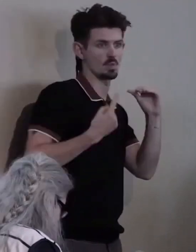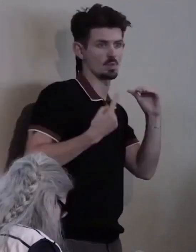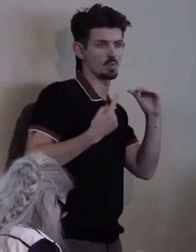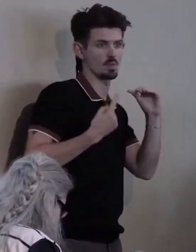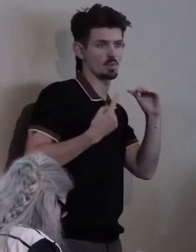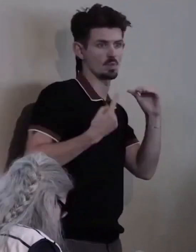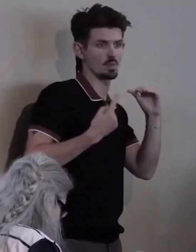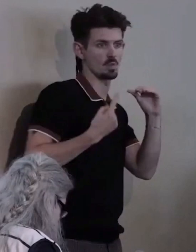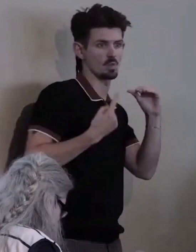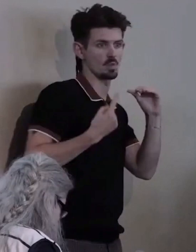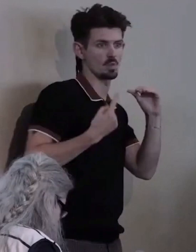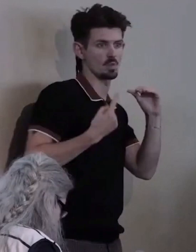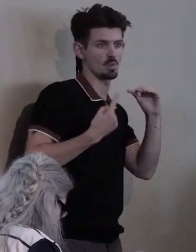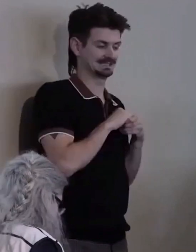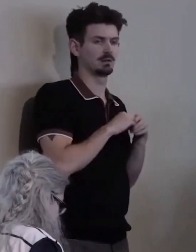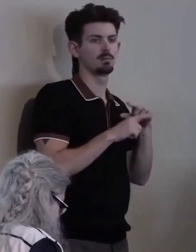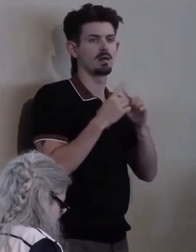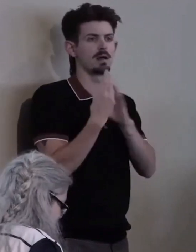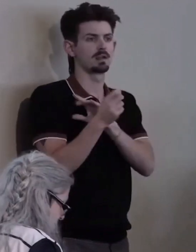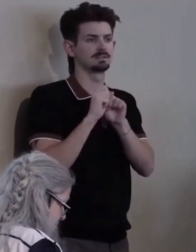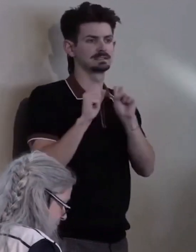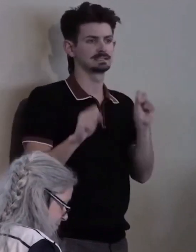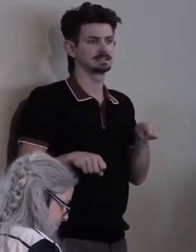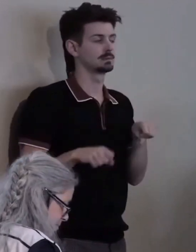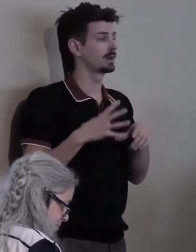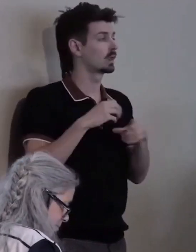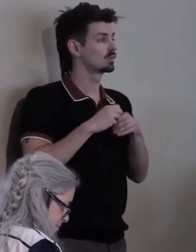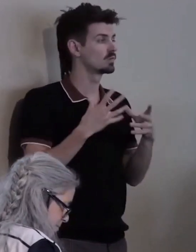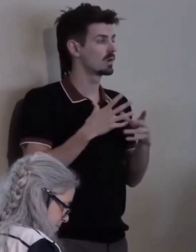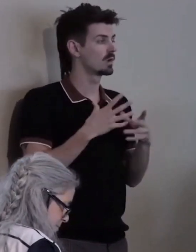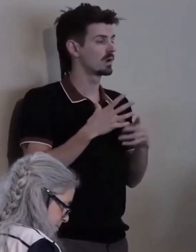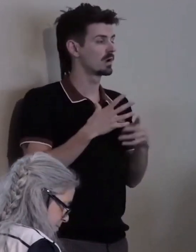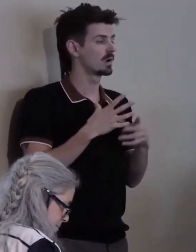including legislation, policy,